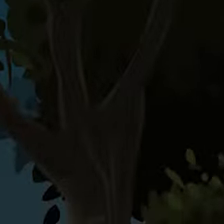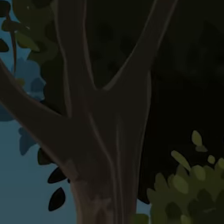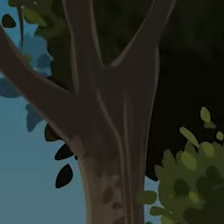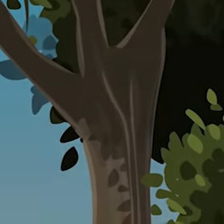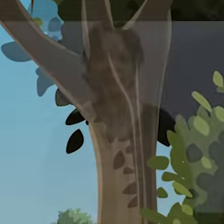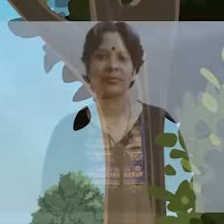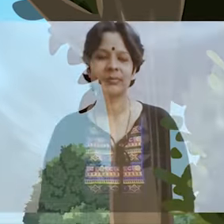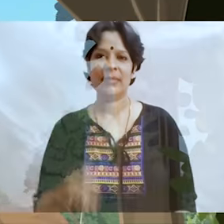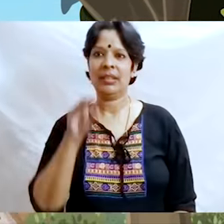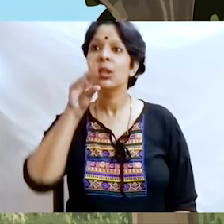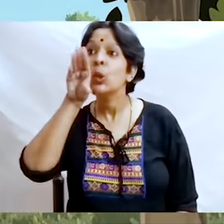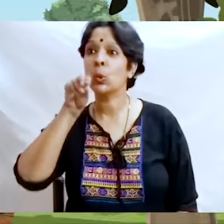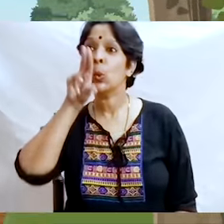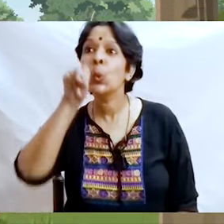the goose and the Golden egg